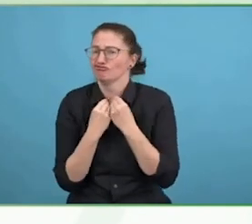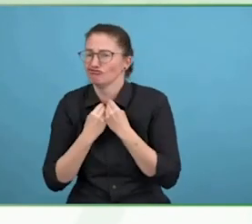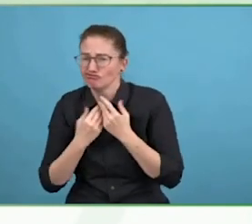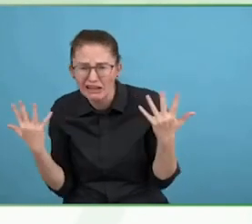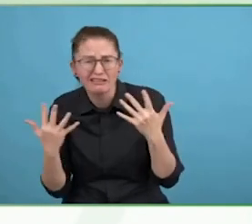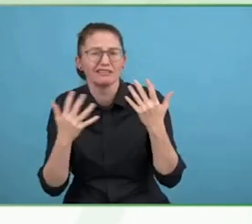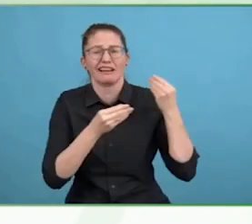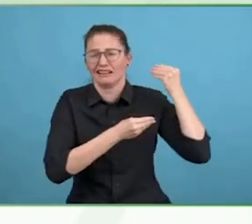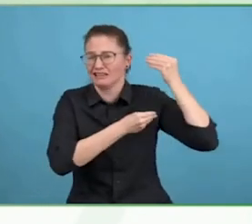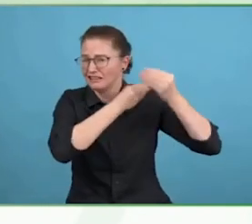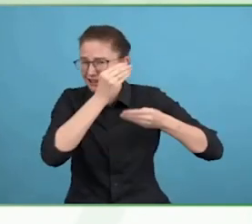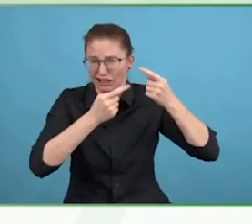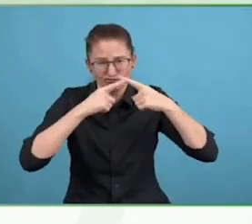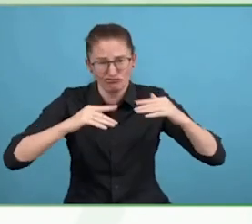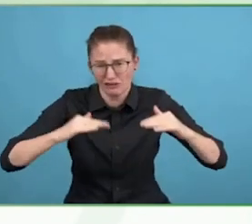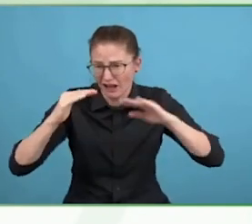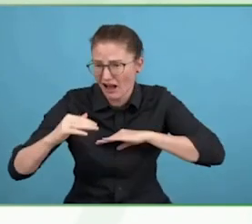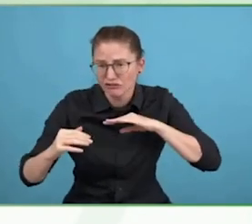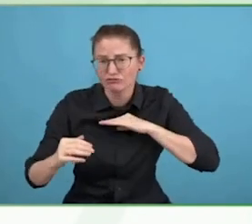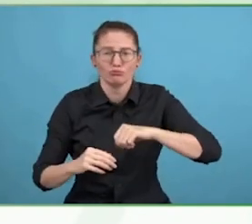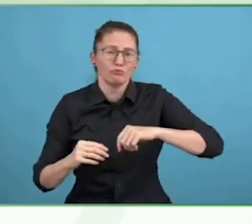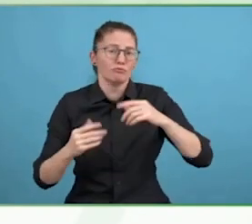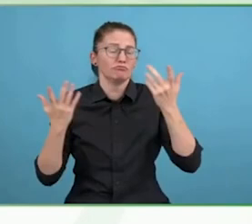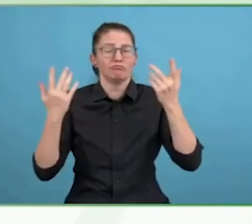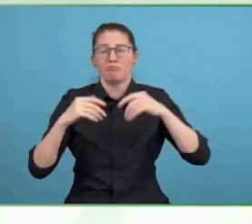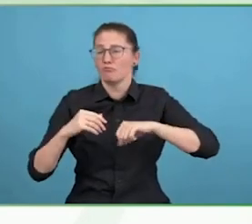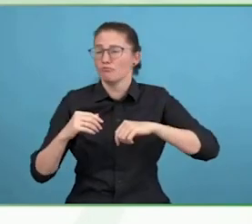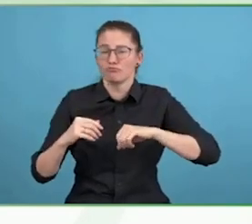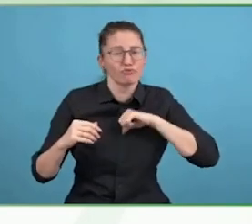It is over 1.2 billion people across the planet.